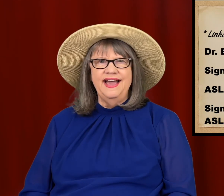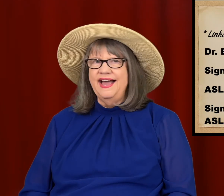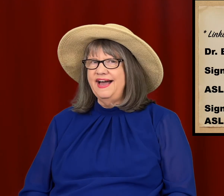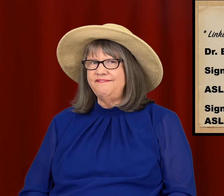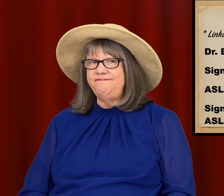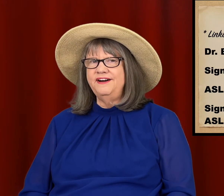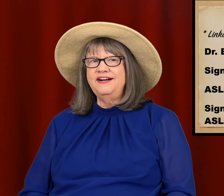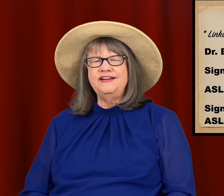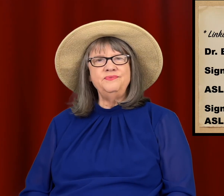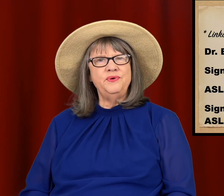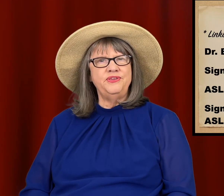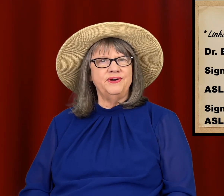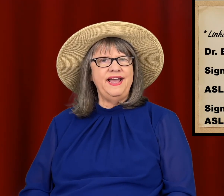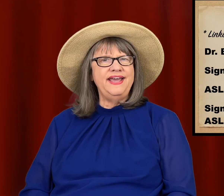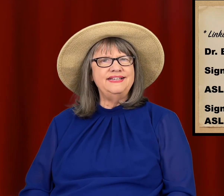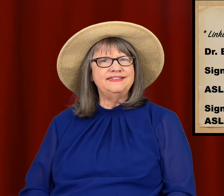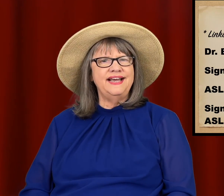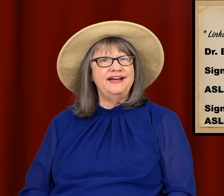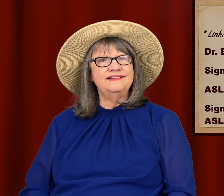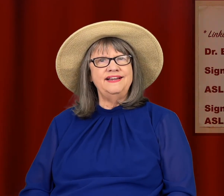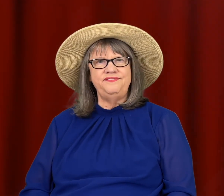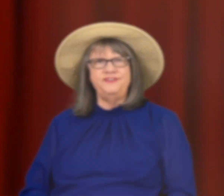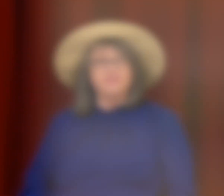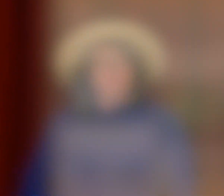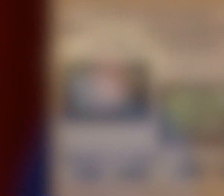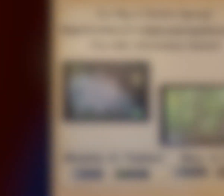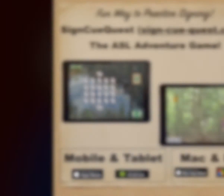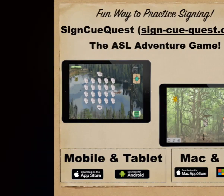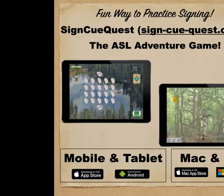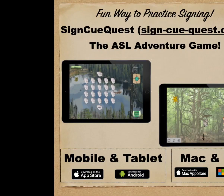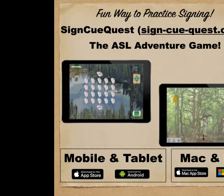Have fun with your ASL adventures! 🤙